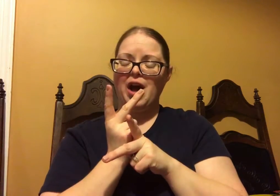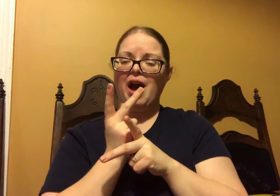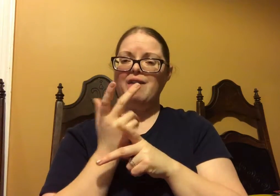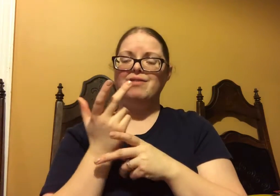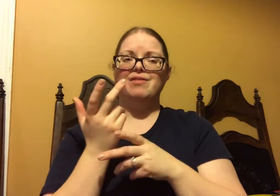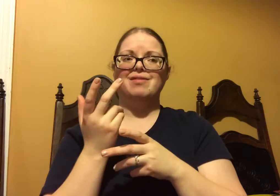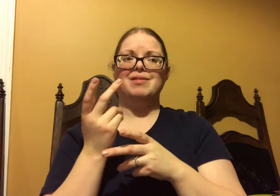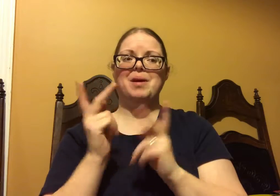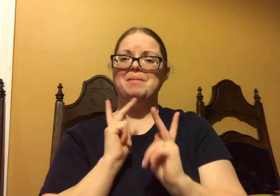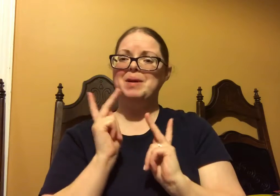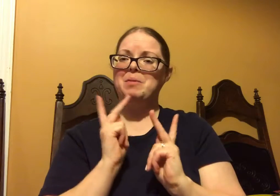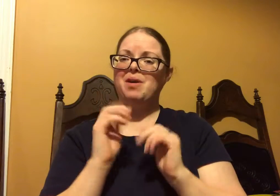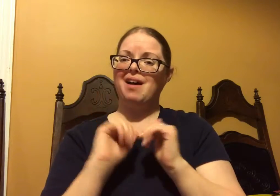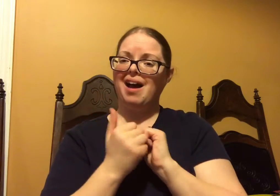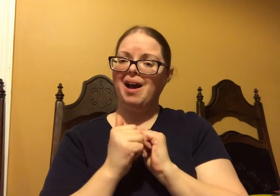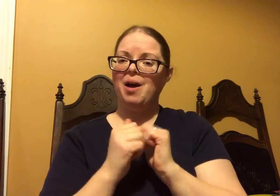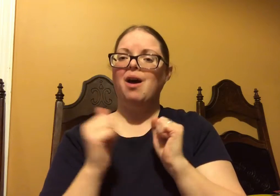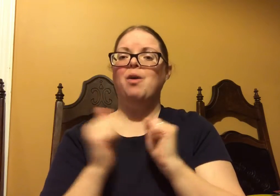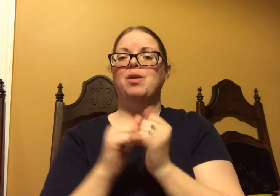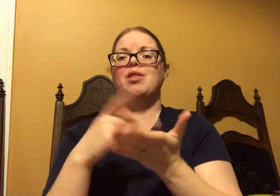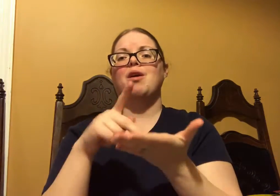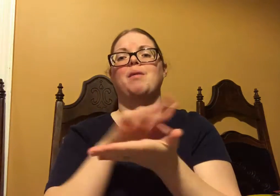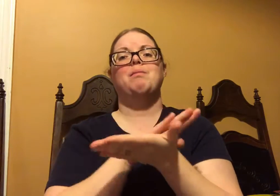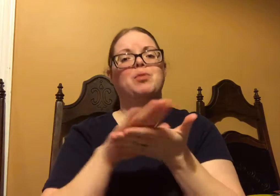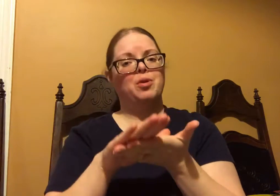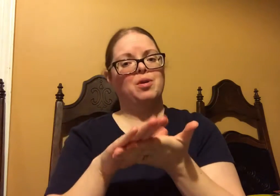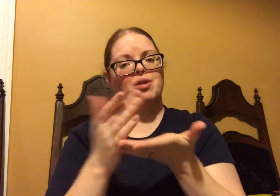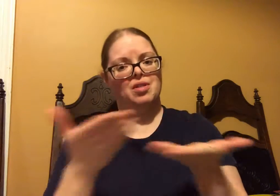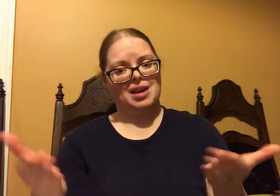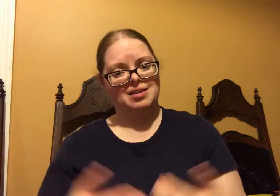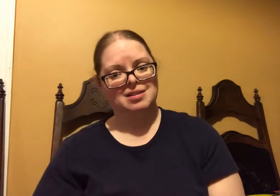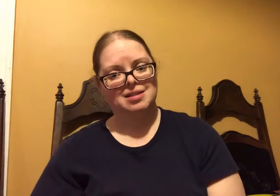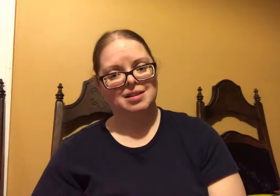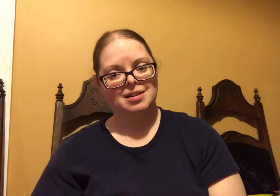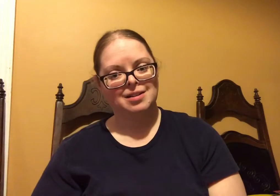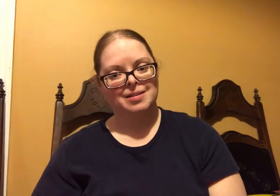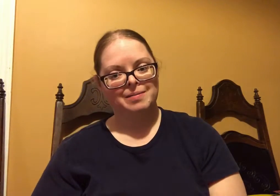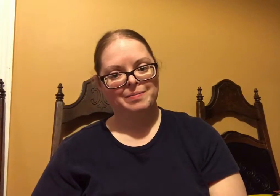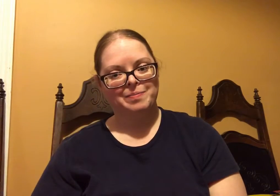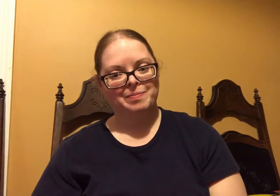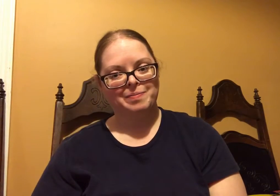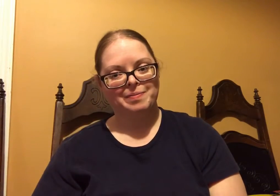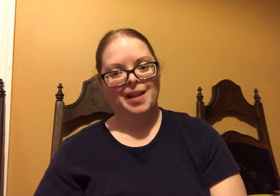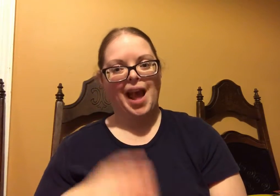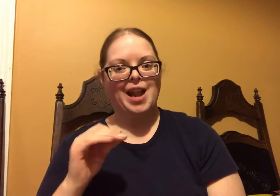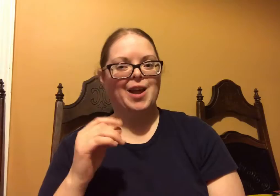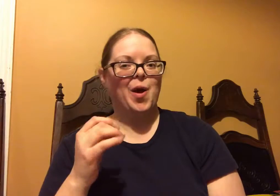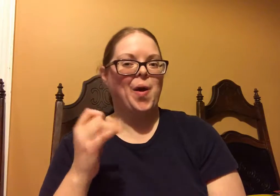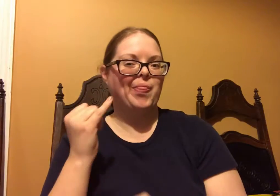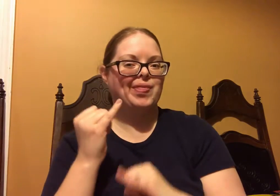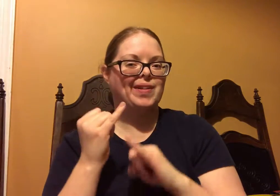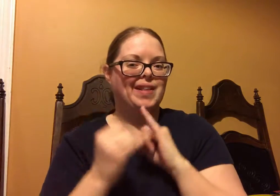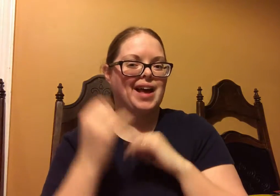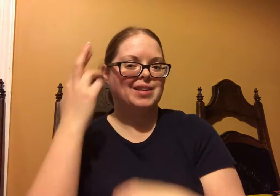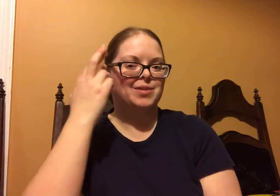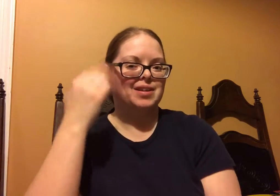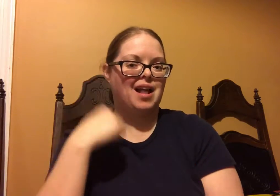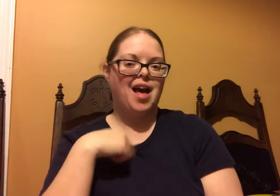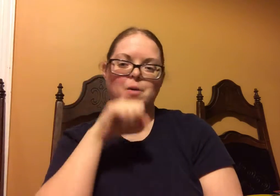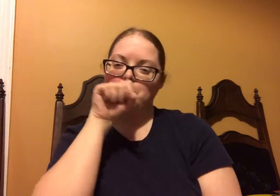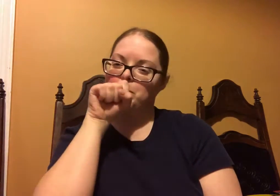And they take care of people with pure products.